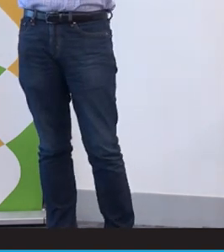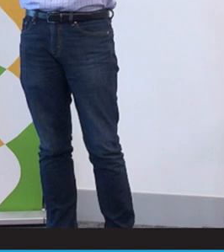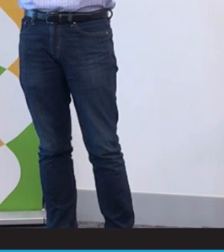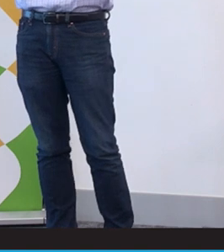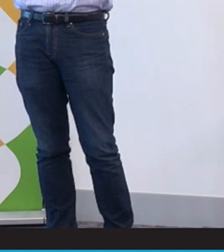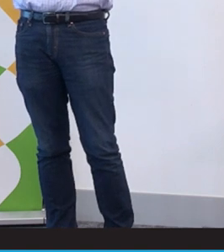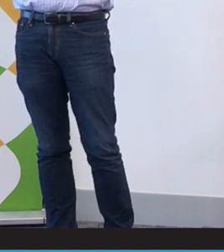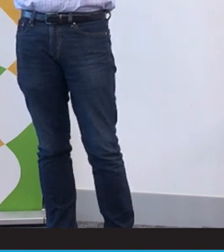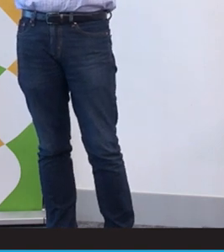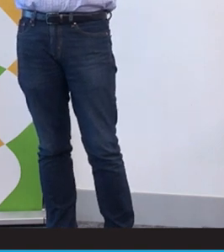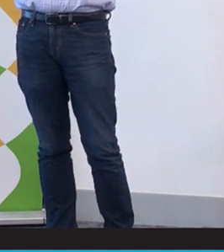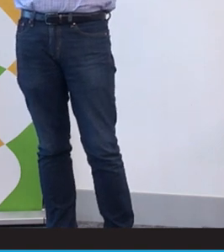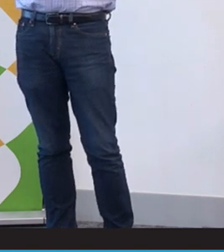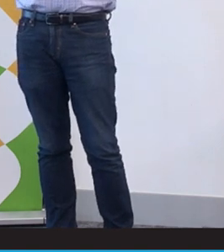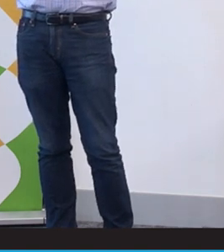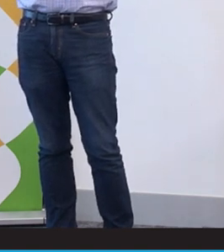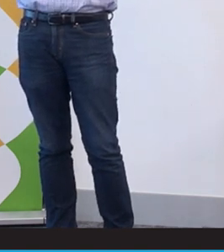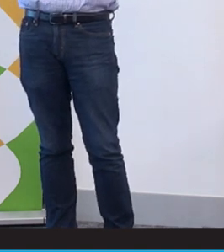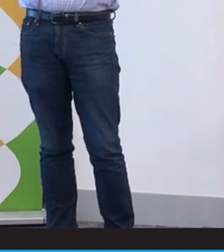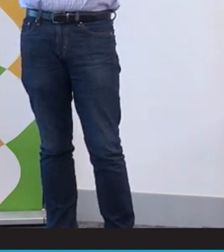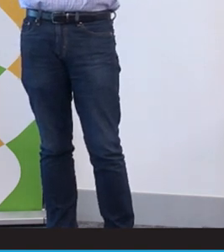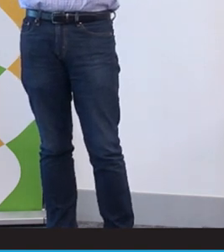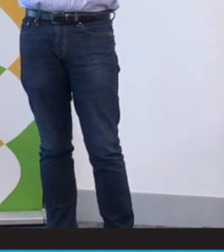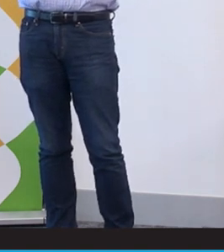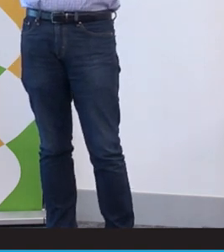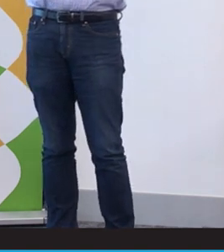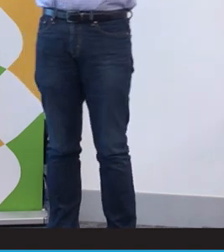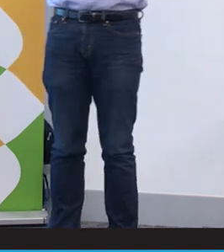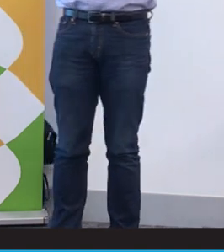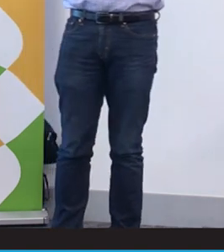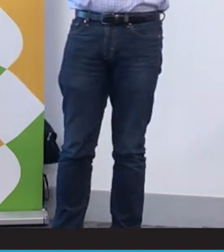neighbors, colleagues at work who may also use Auslan. So the numbers are going to be